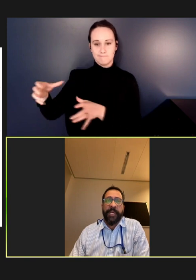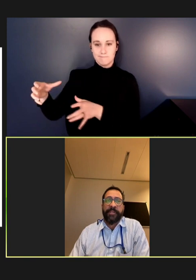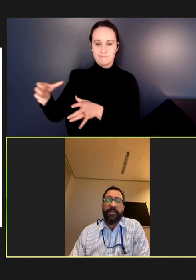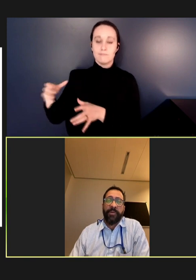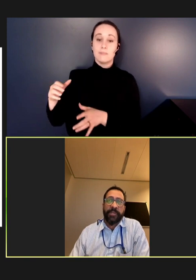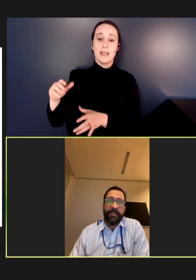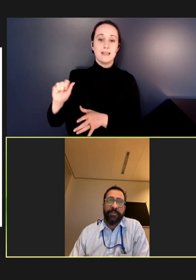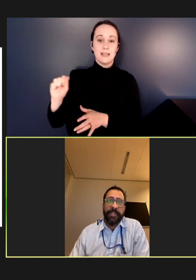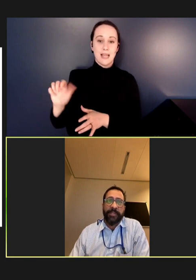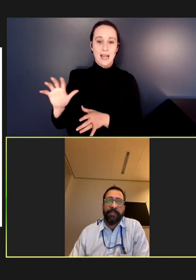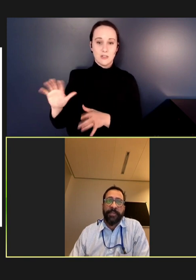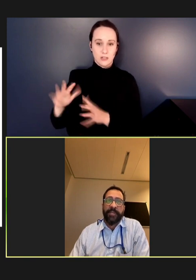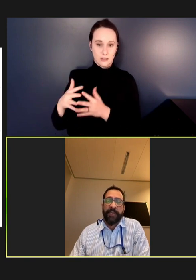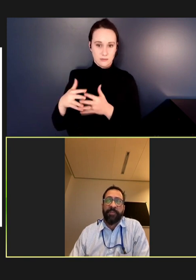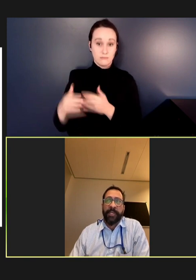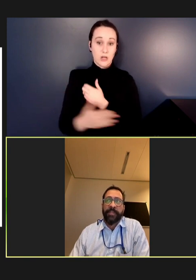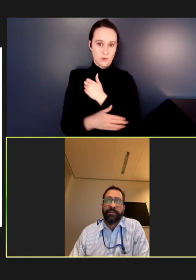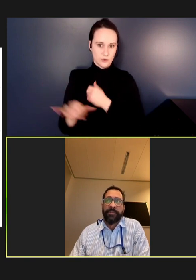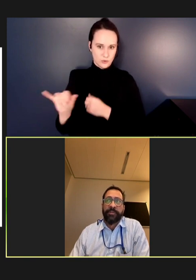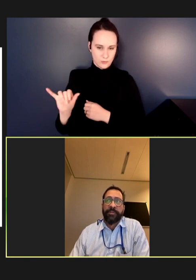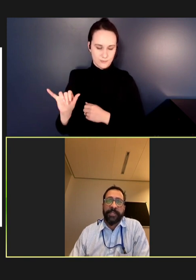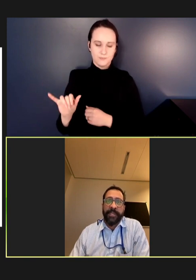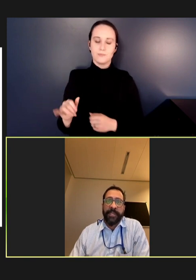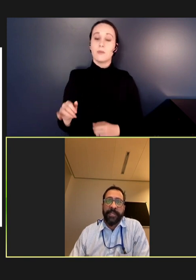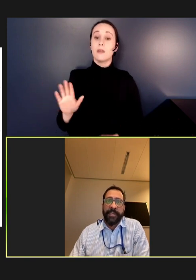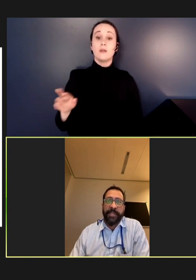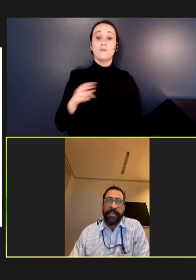And so, in those countries, the risk of an outbreak is greatly outsized compared to